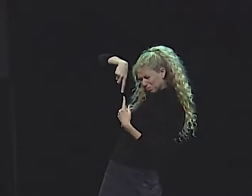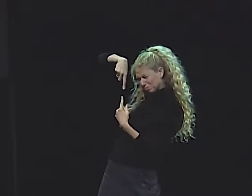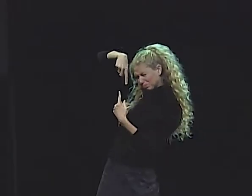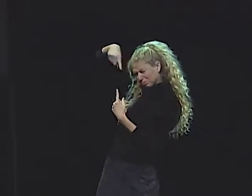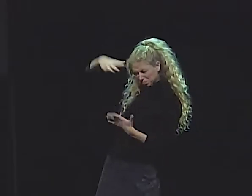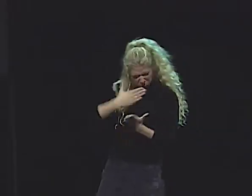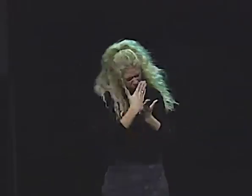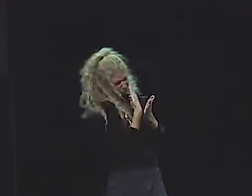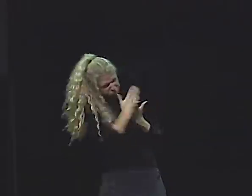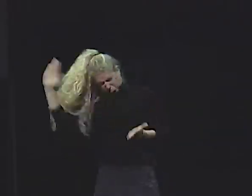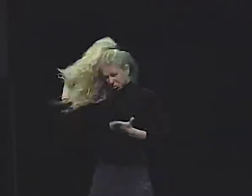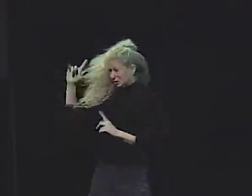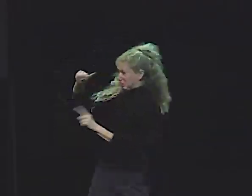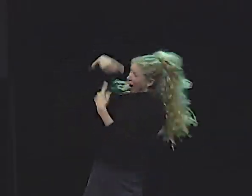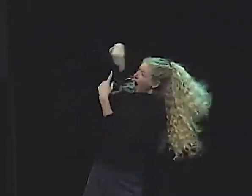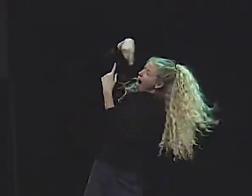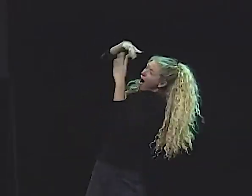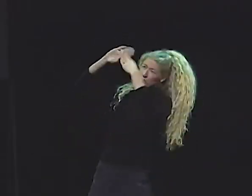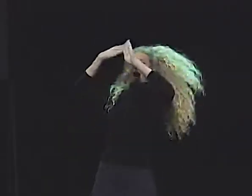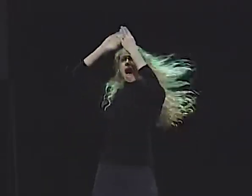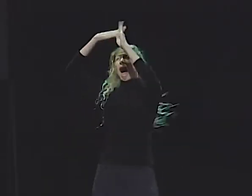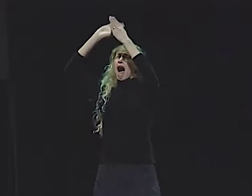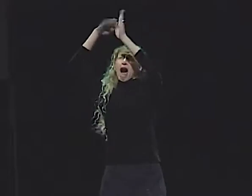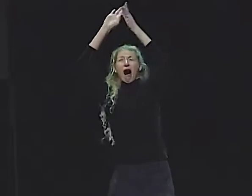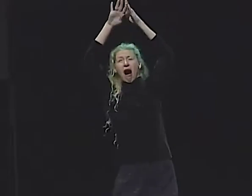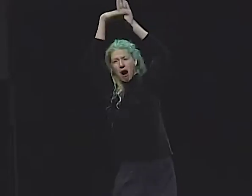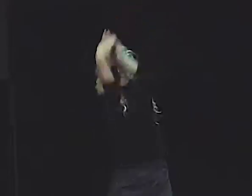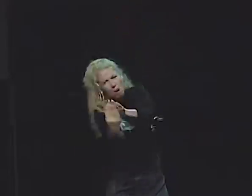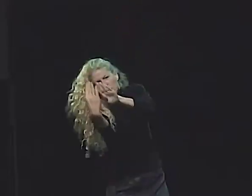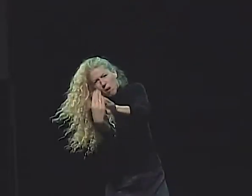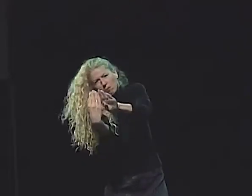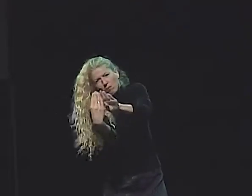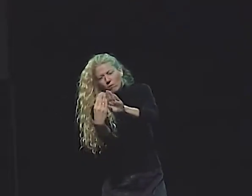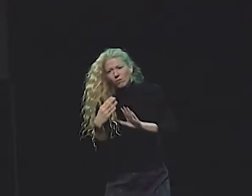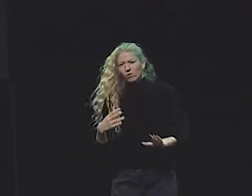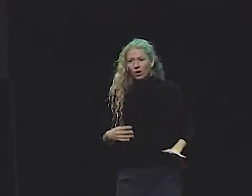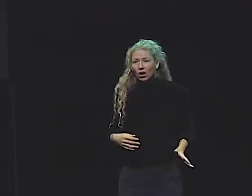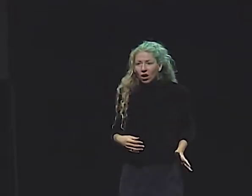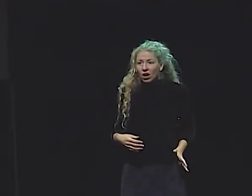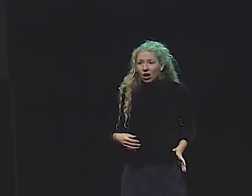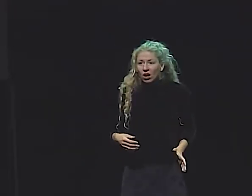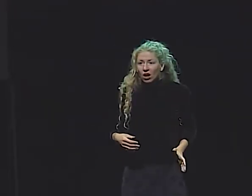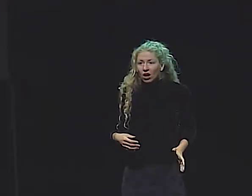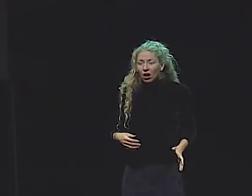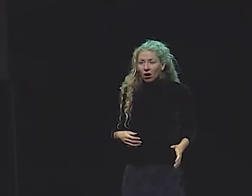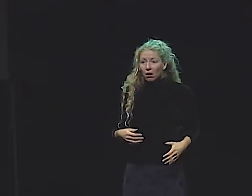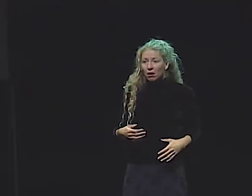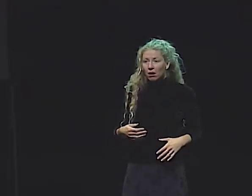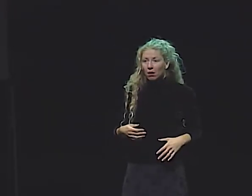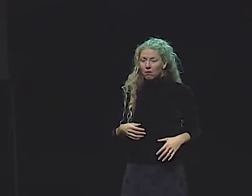OVER IN A CORNER, SHE SAW A HOUSE AT A STRANGE ANGLE, AS IF IT HAD BEEN PICKED UP BY A TORNADO, SPUN AROUND SEVERAL TIMES,